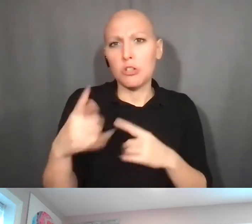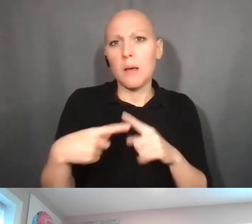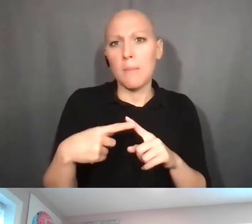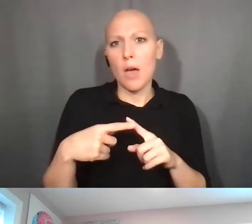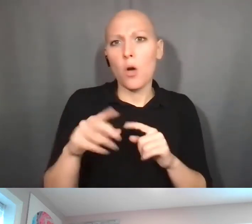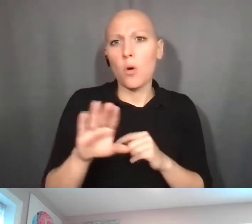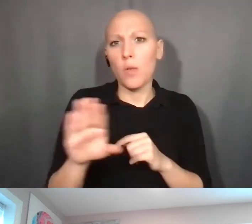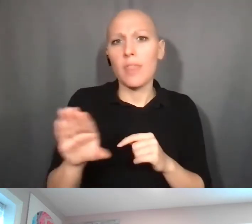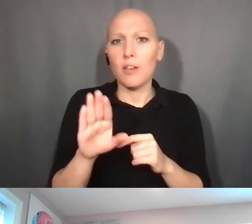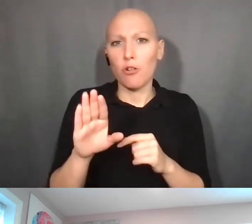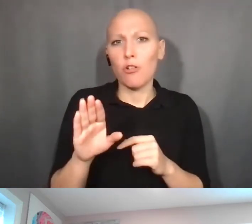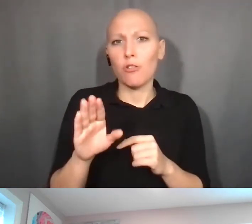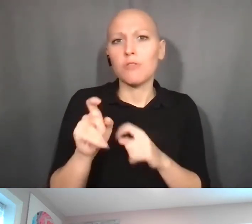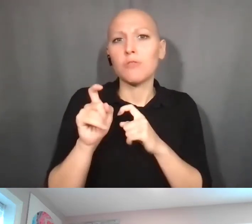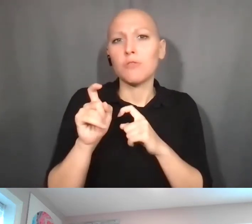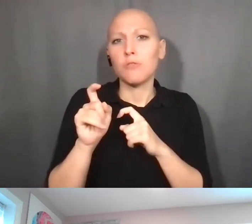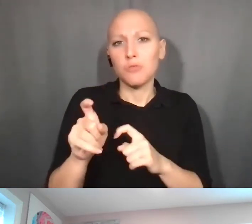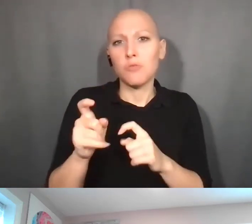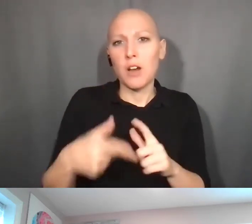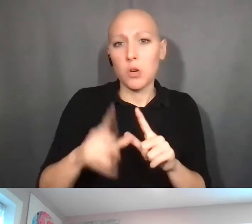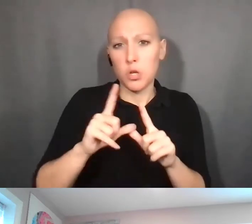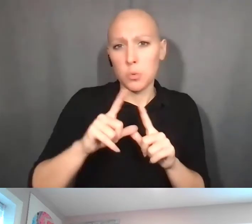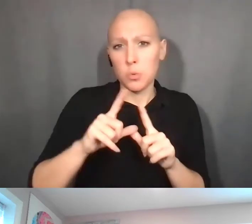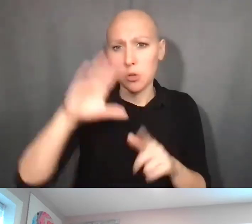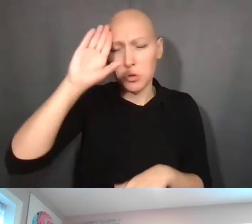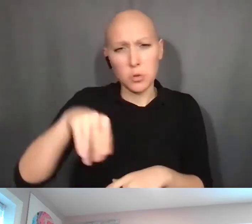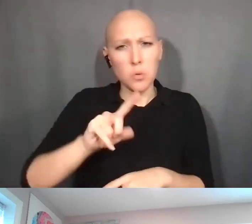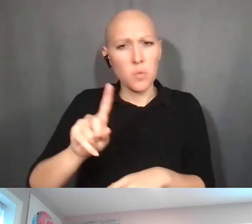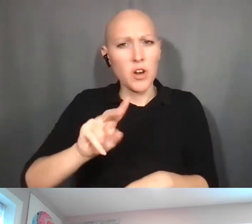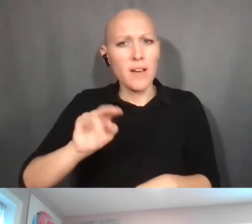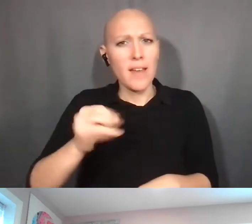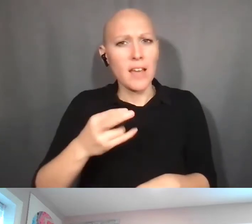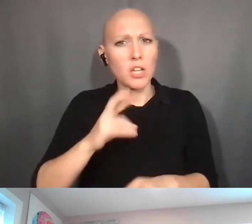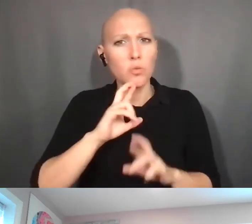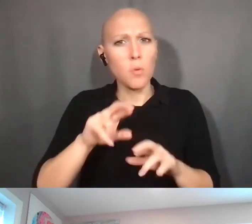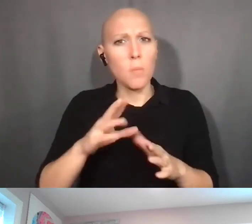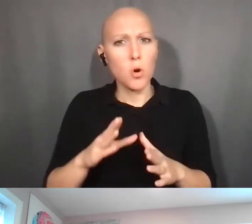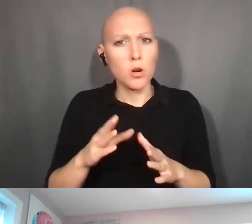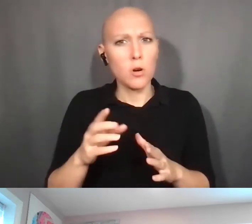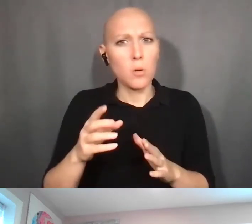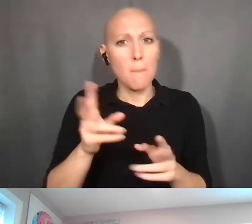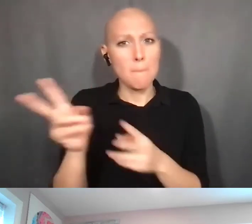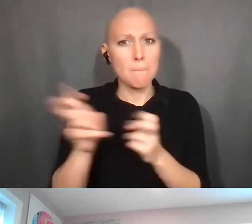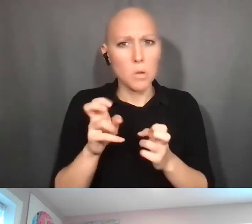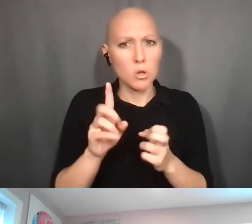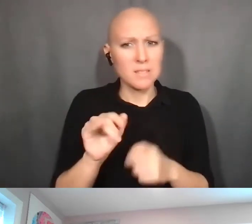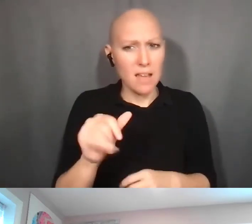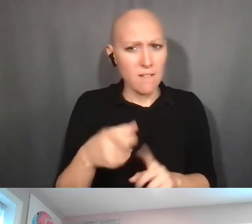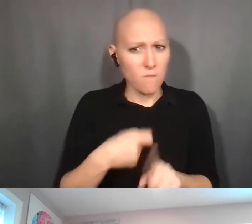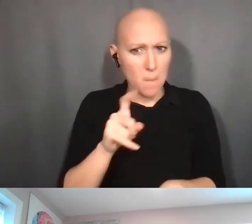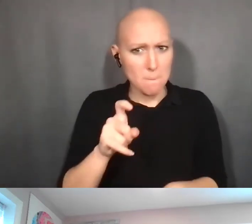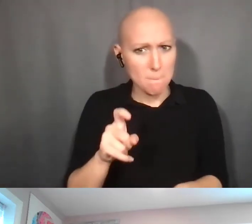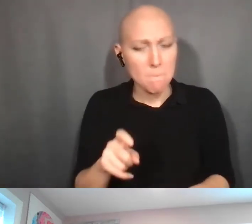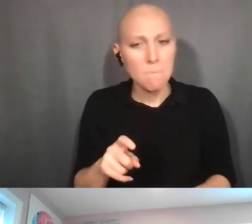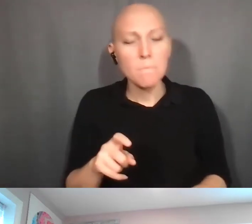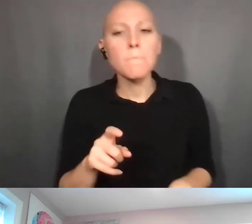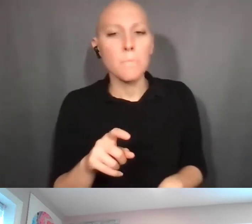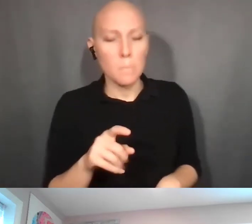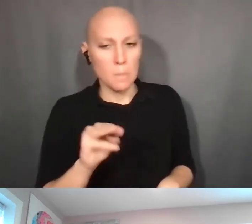RePORTER pulls invention data from? Mary Fran Deutsch: The NIH data we ...